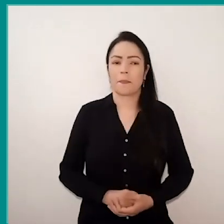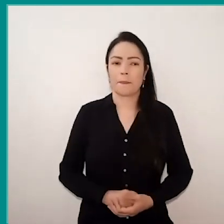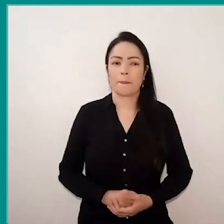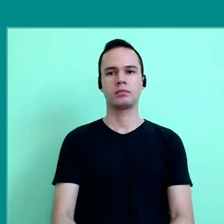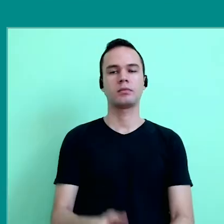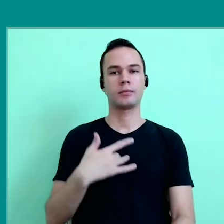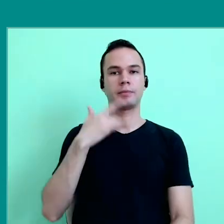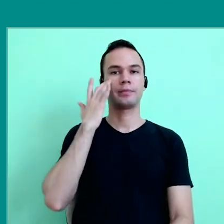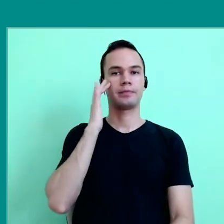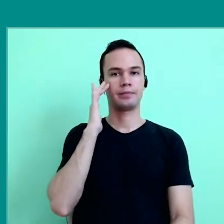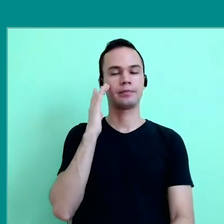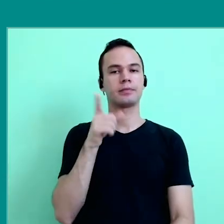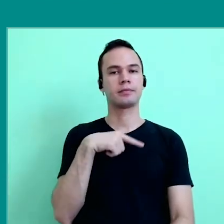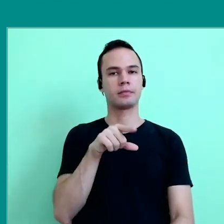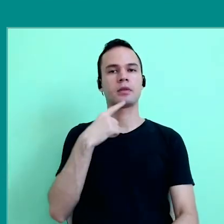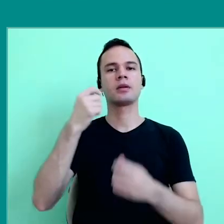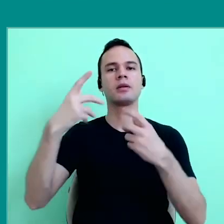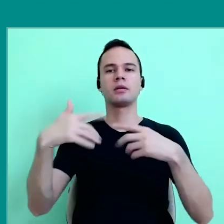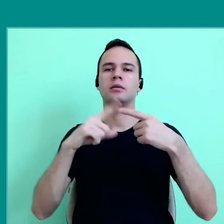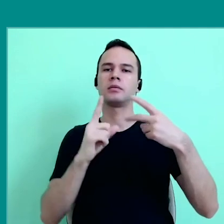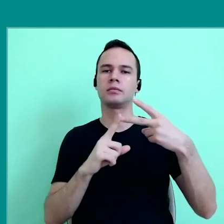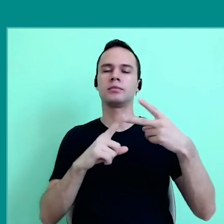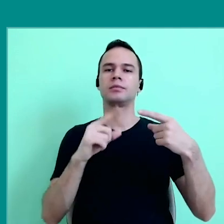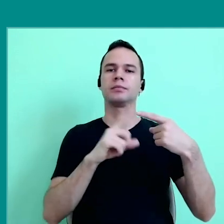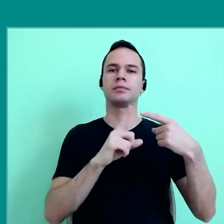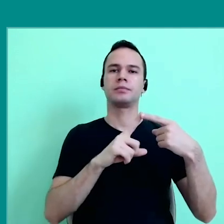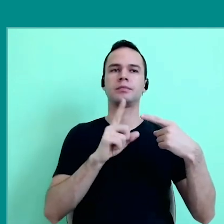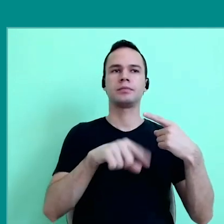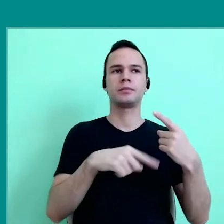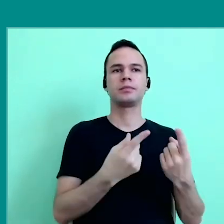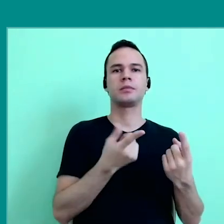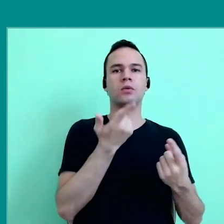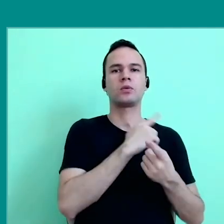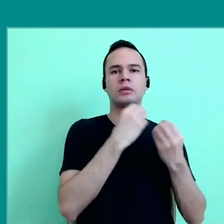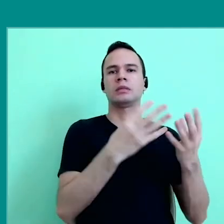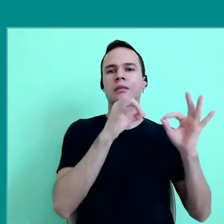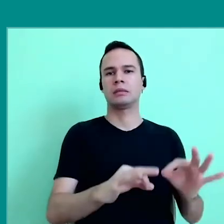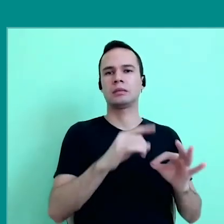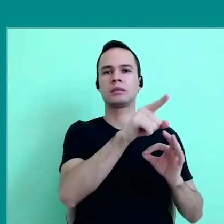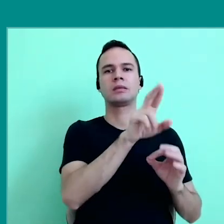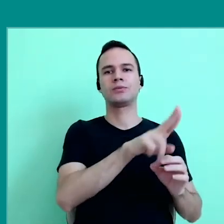Well I think, in general, two issues are discussed, In one side, guarantee more equipment,